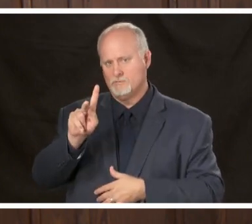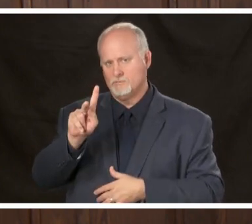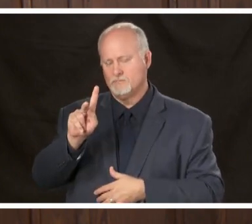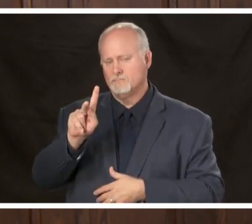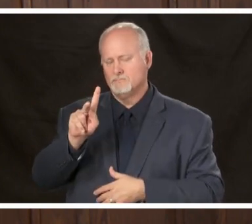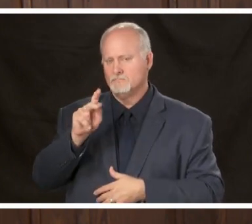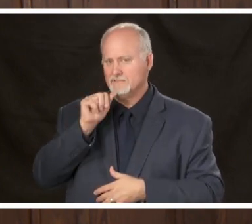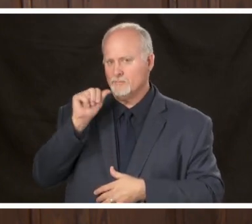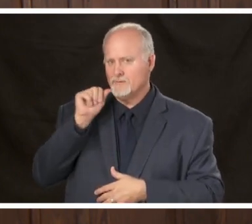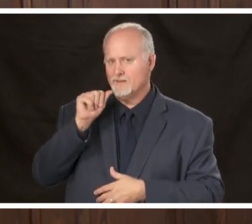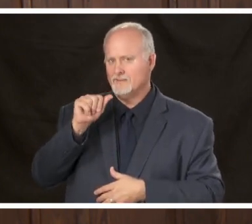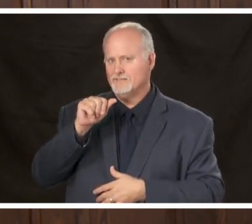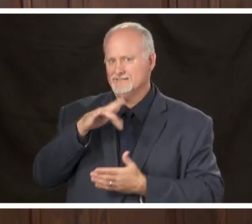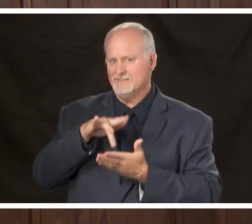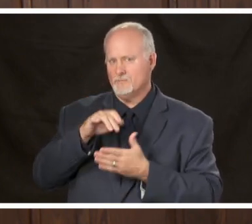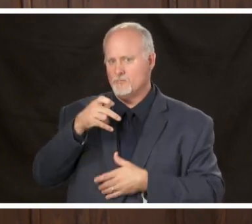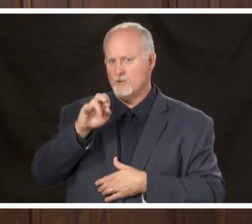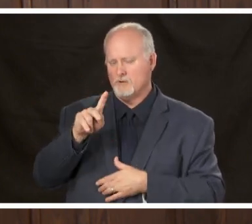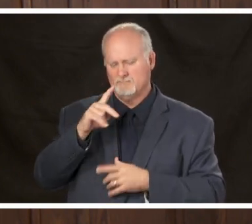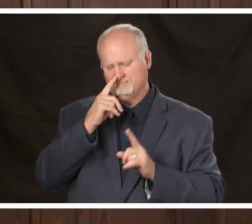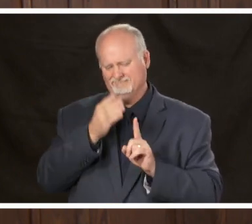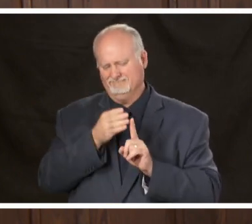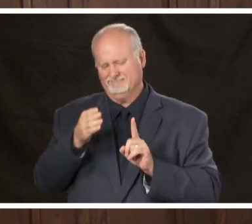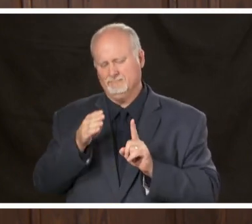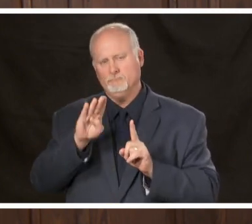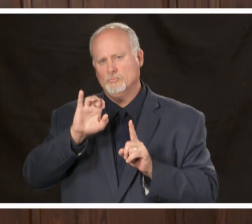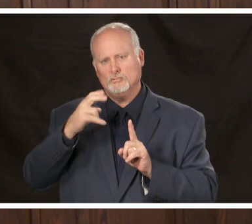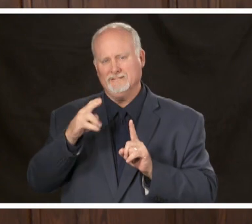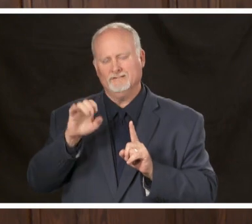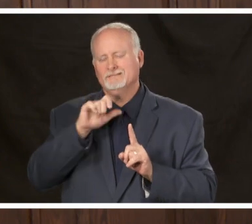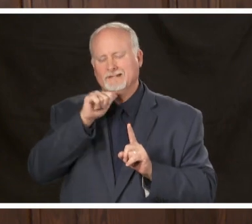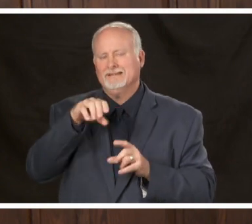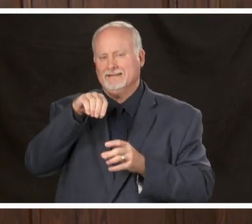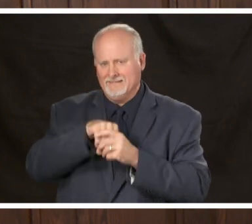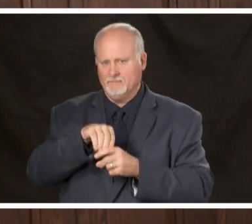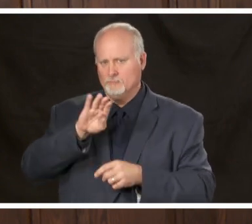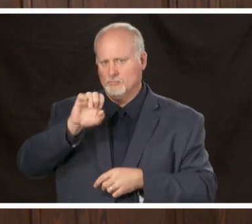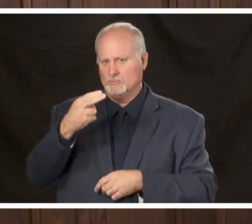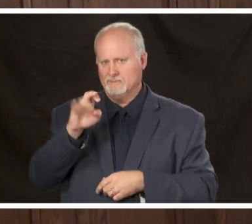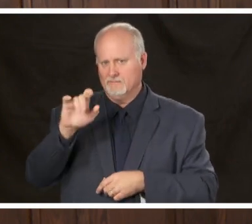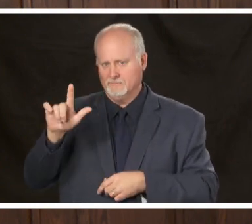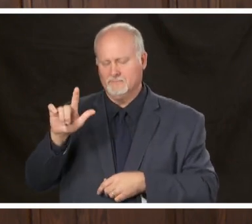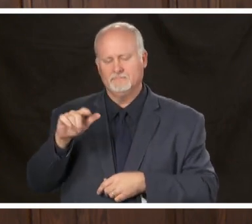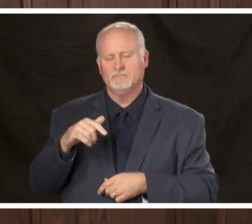not too far from Bush Hills but that was not in Bush Hills I there were a couple